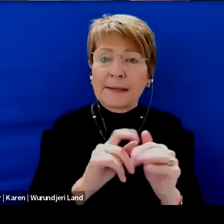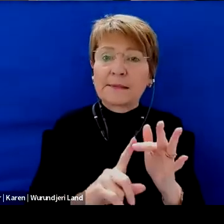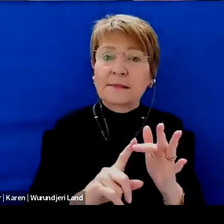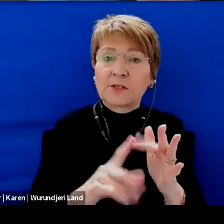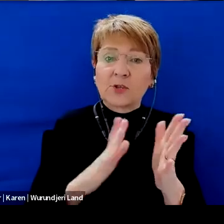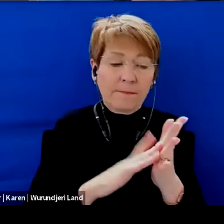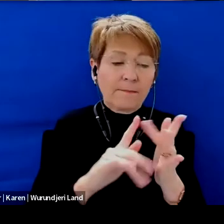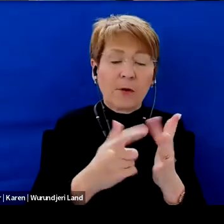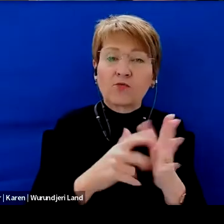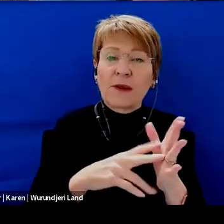you want to stay anonymous.